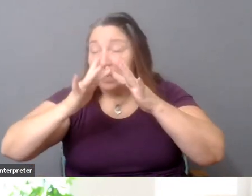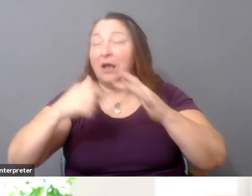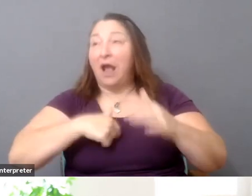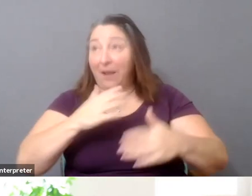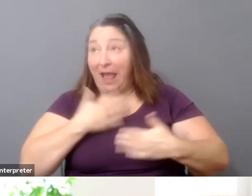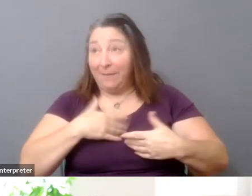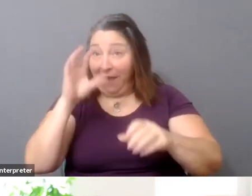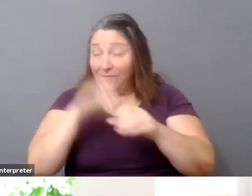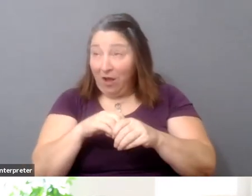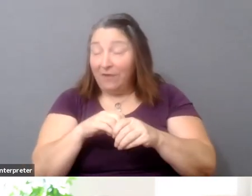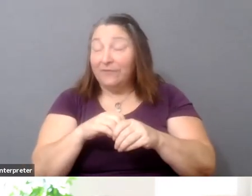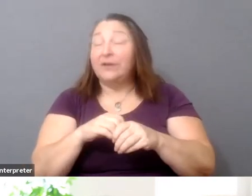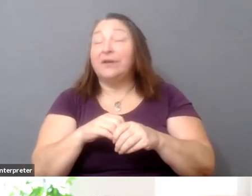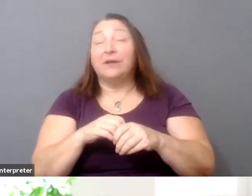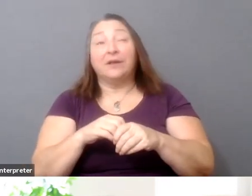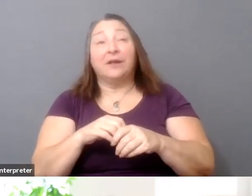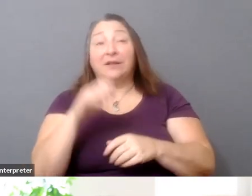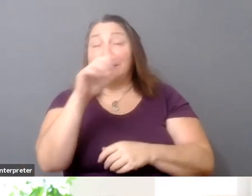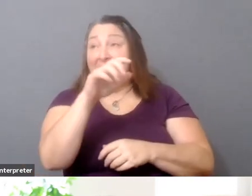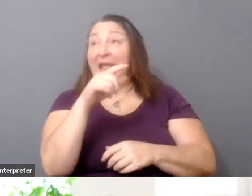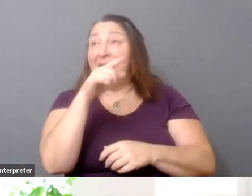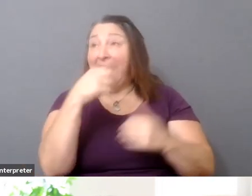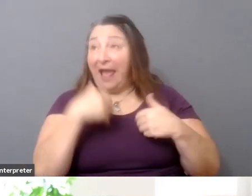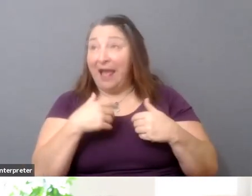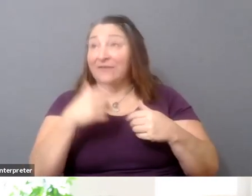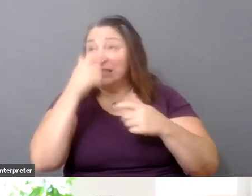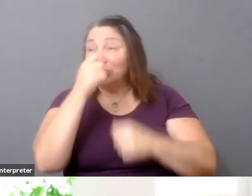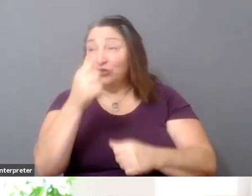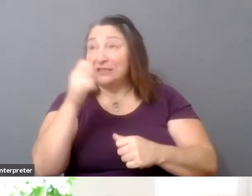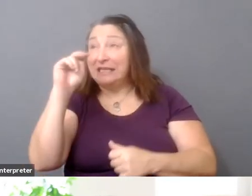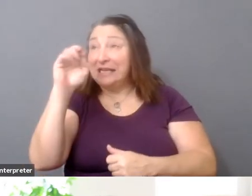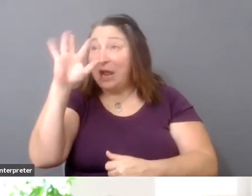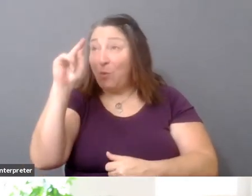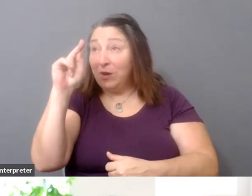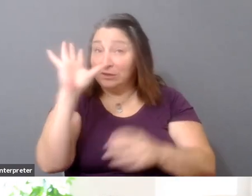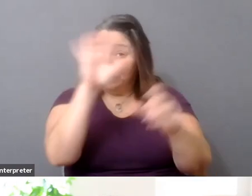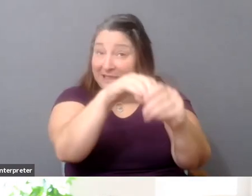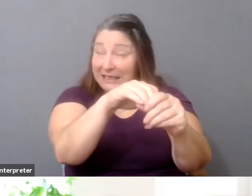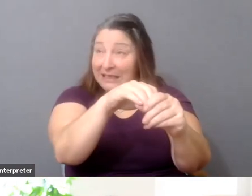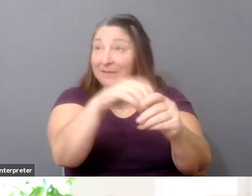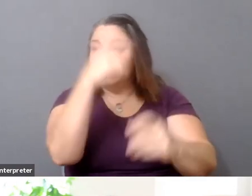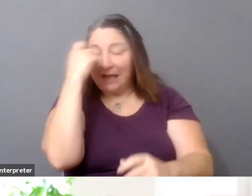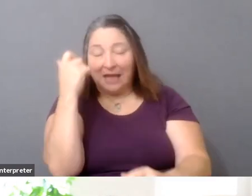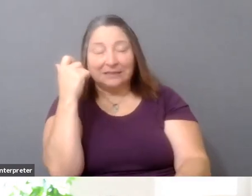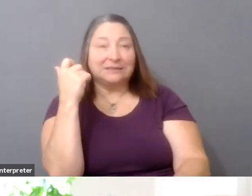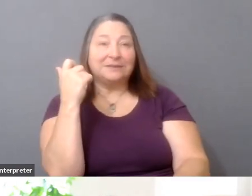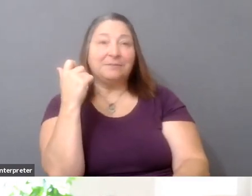interesting network to be in because in a way it is-- you know, it came out of, I think,